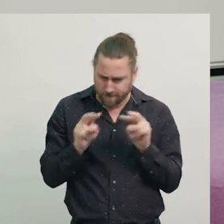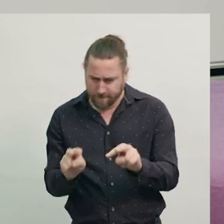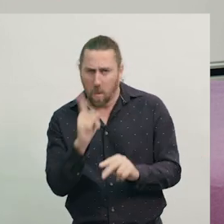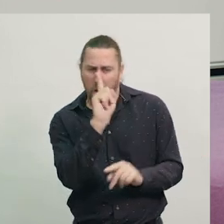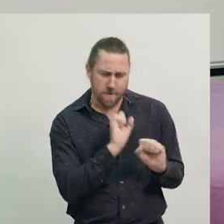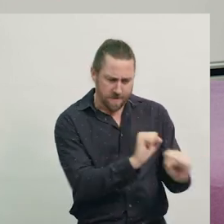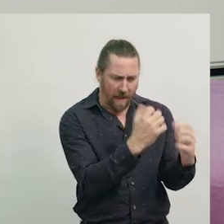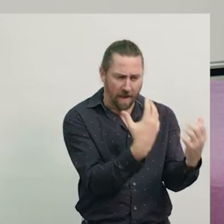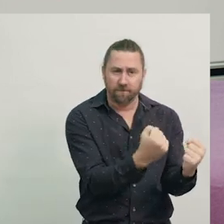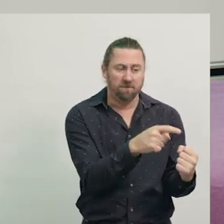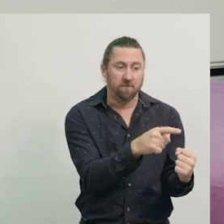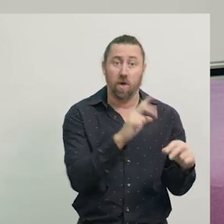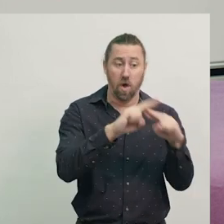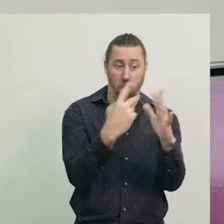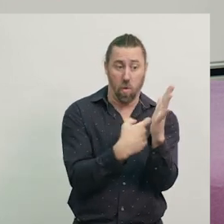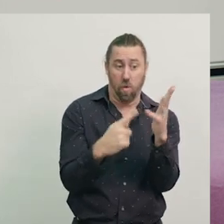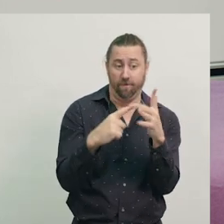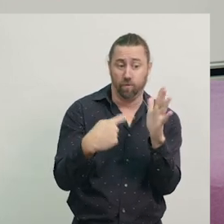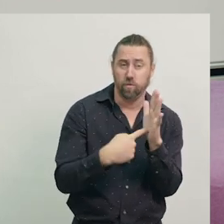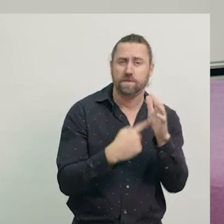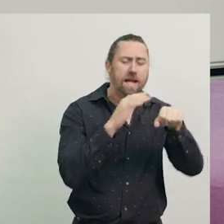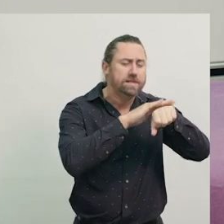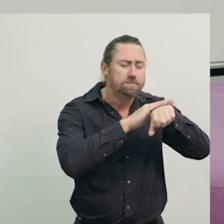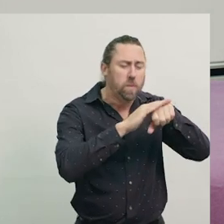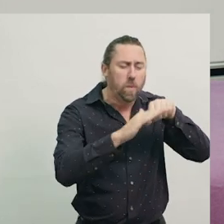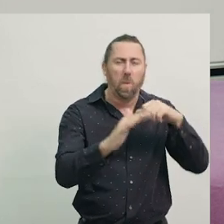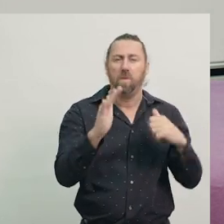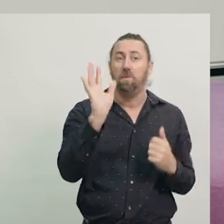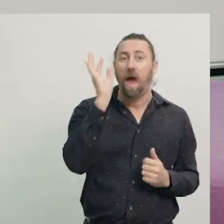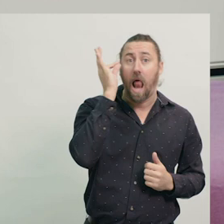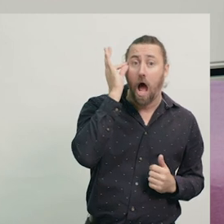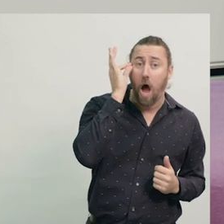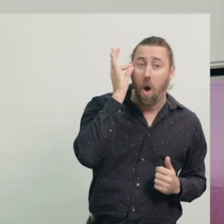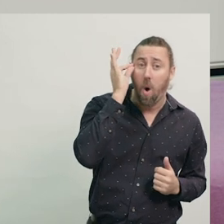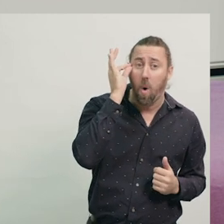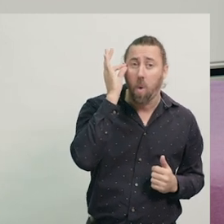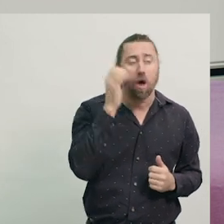Bananas are a fruit. They're smooth, yellow, sweet.